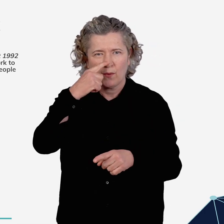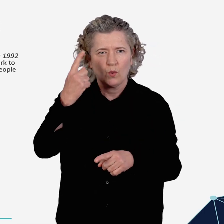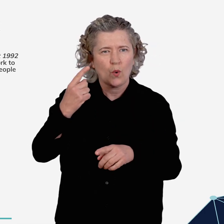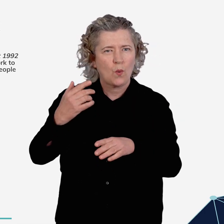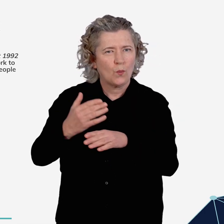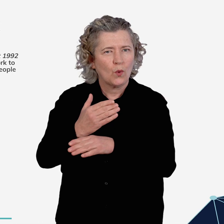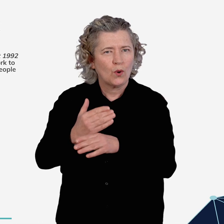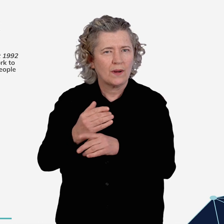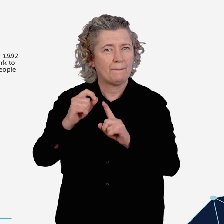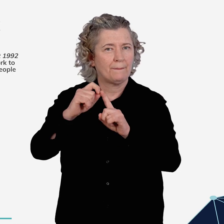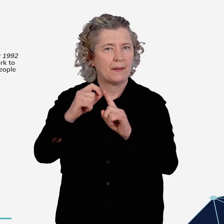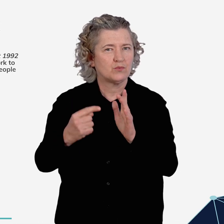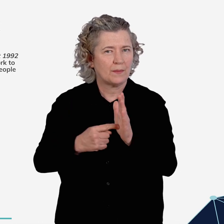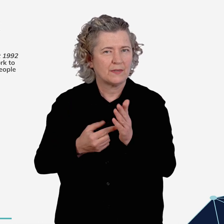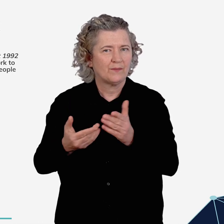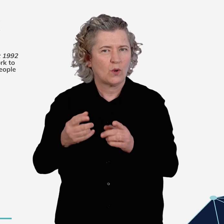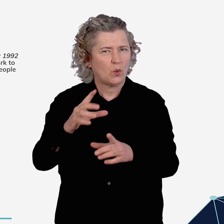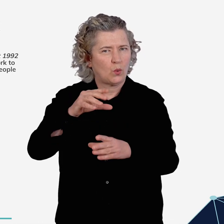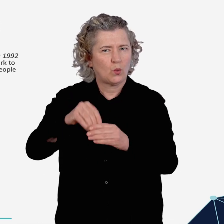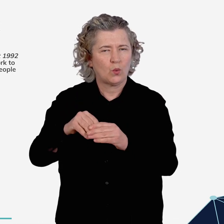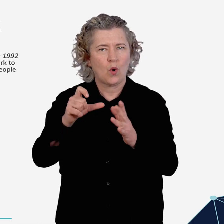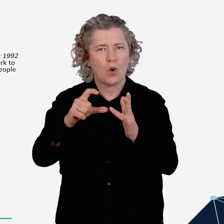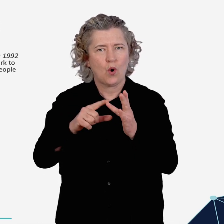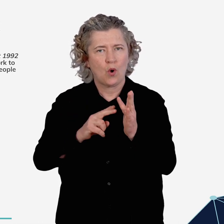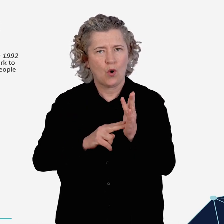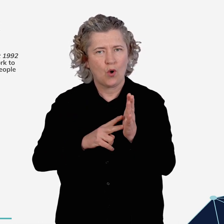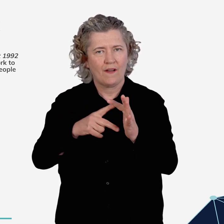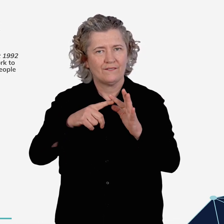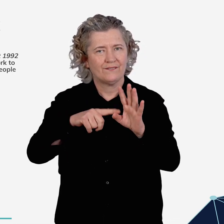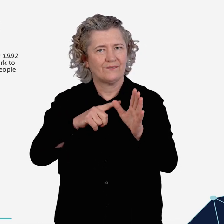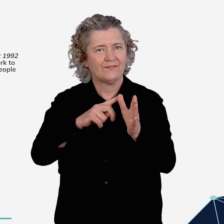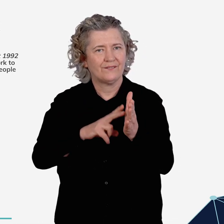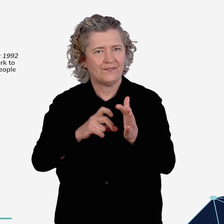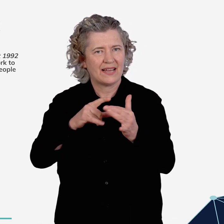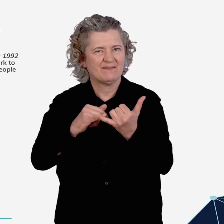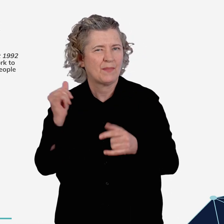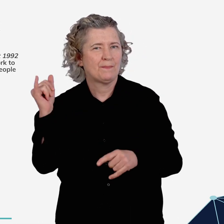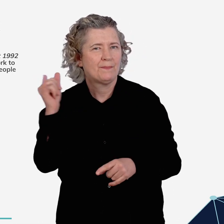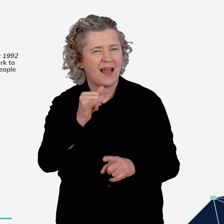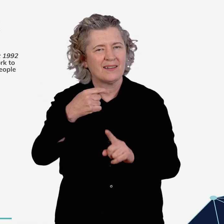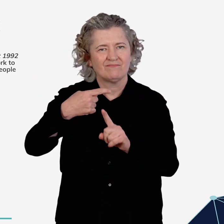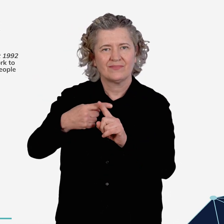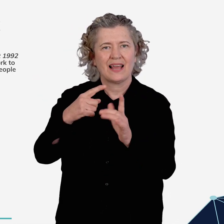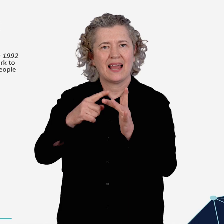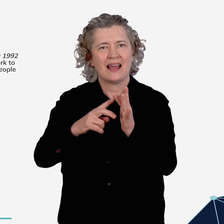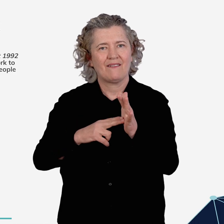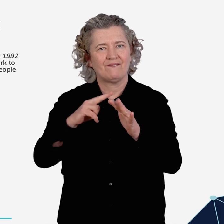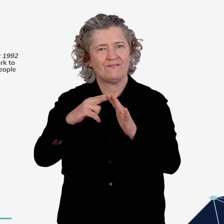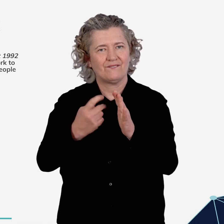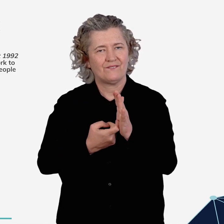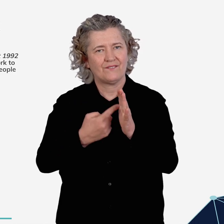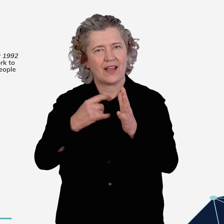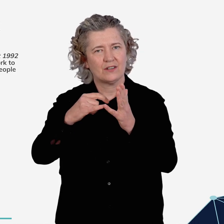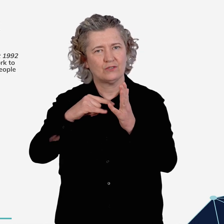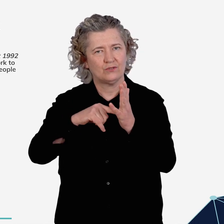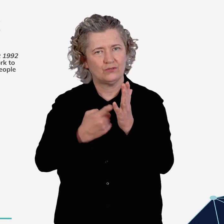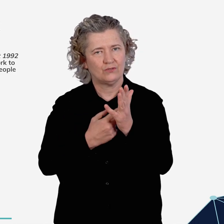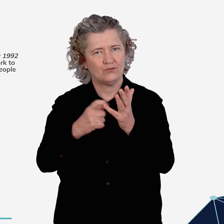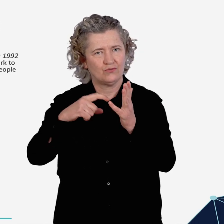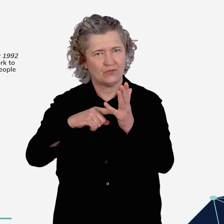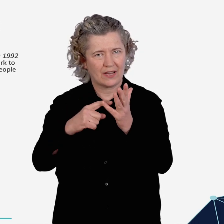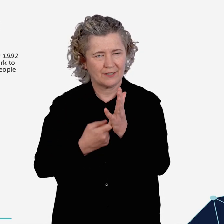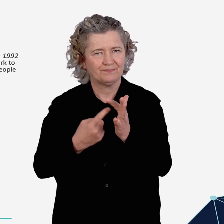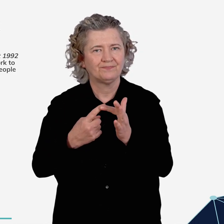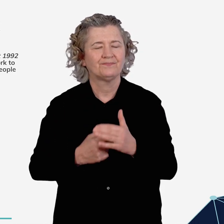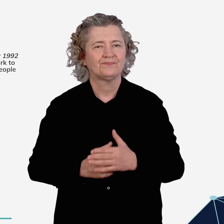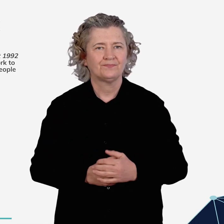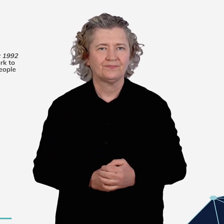of public transport services; including conveyances (planes) and infrastructure.